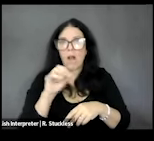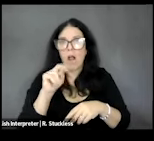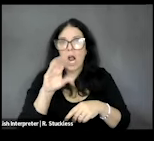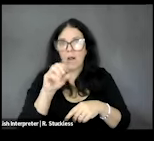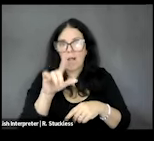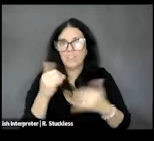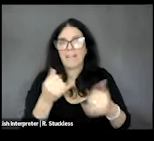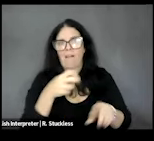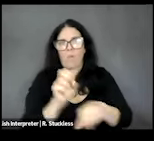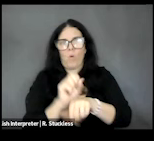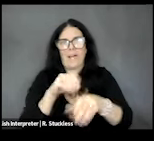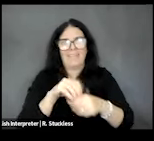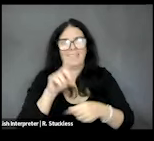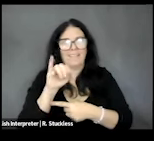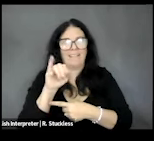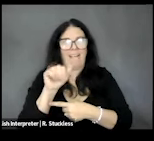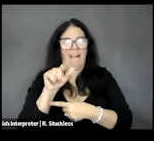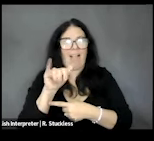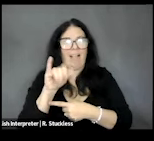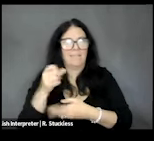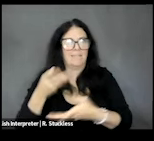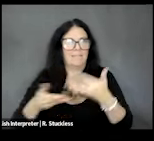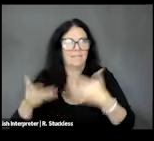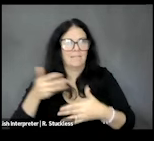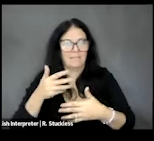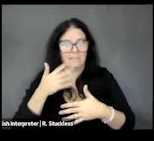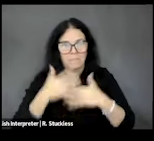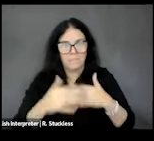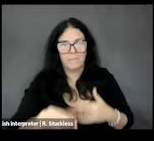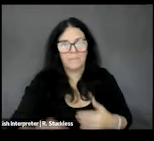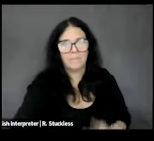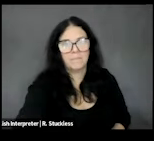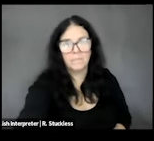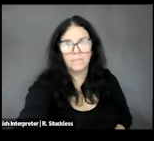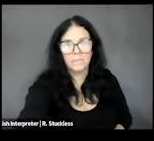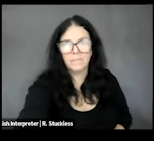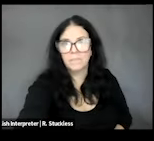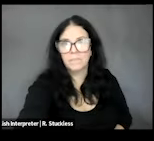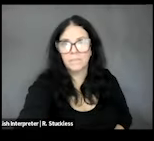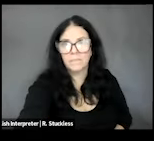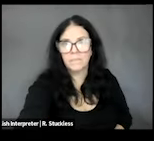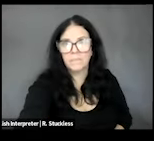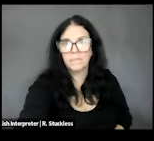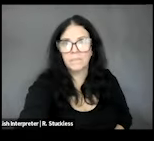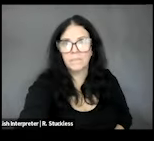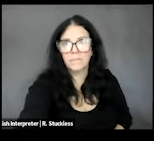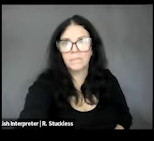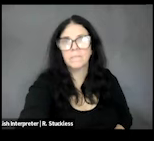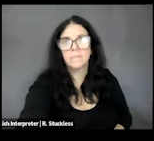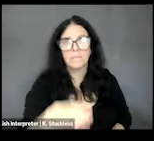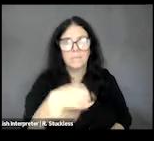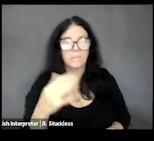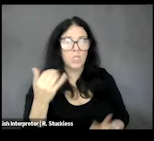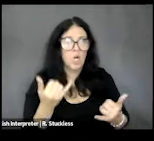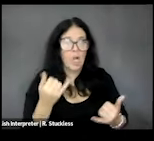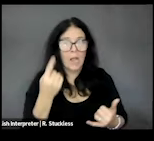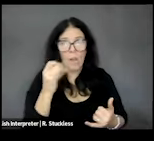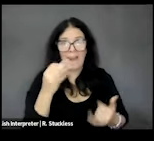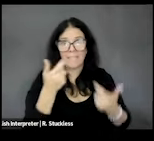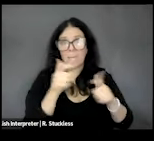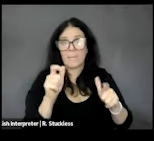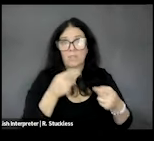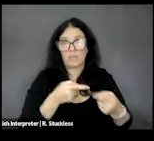dialysis. Currently one of the biggest struggles is helping patients secure what